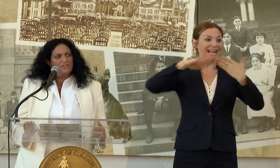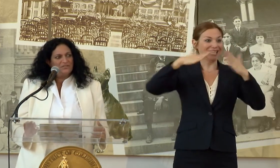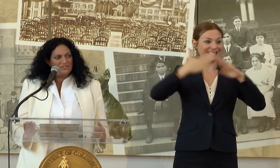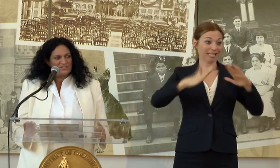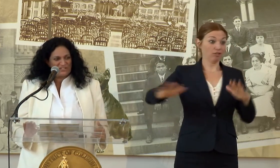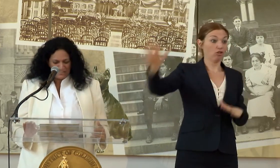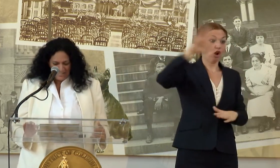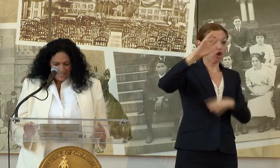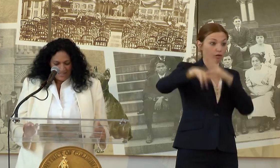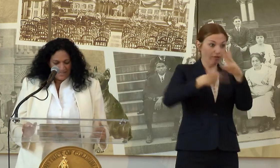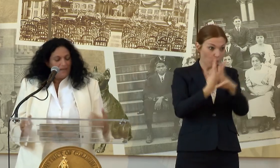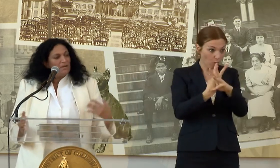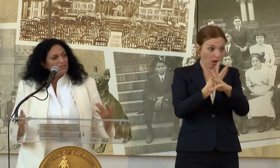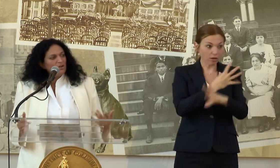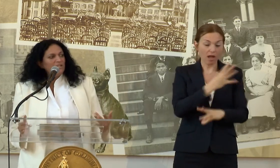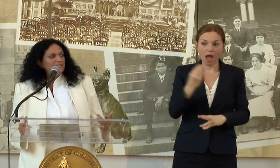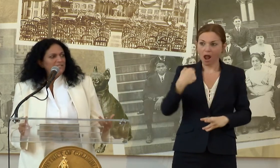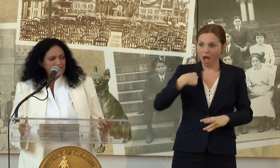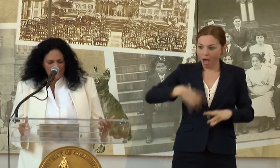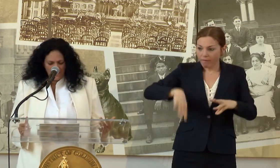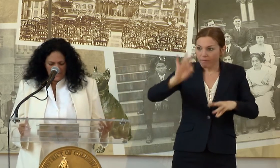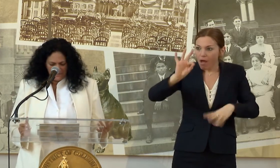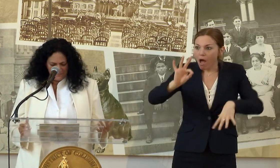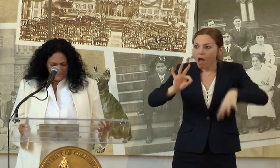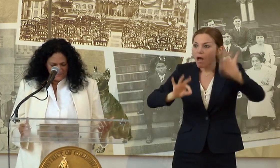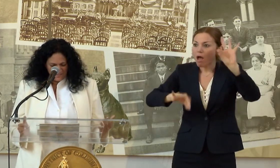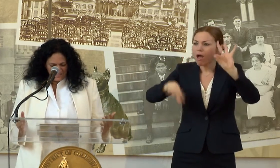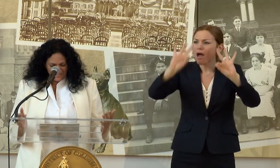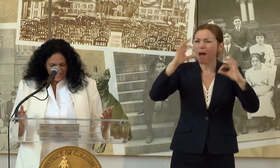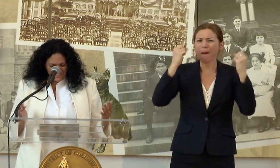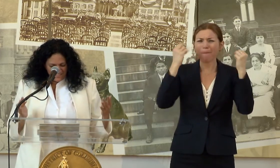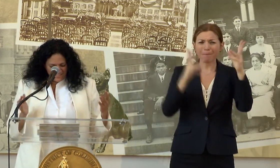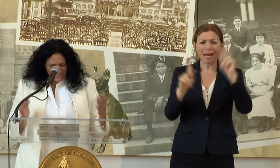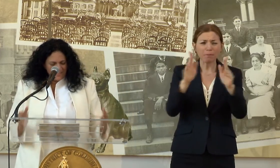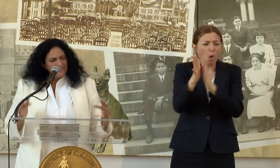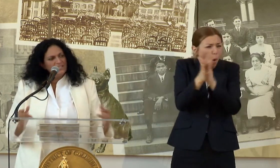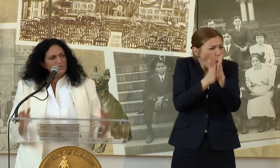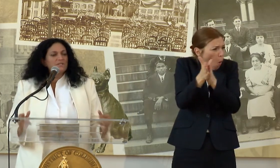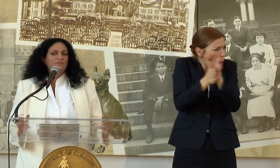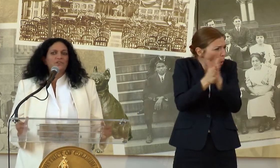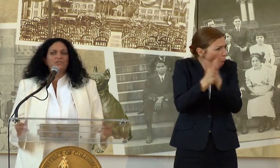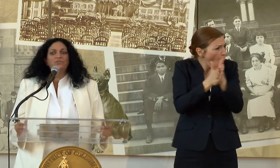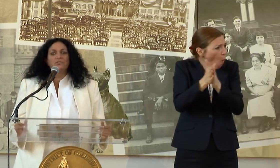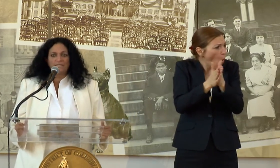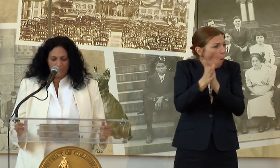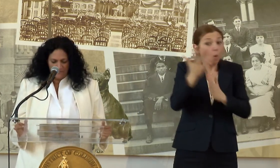OF INTEREST ABOUT GOING TO D.C. THIS WAS THE FIRST CRUCIAL STEP